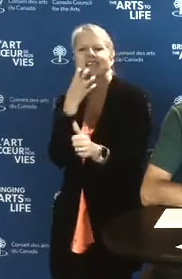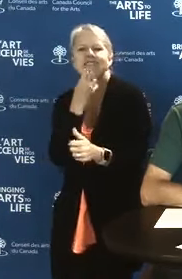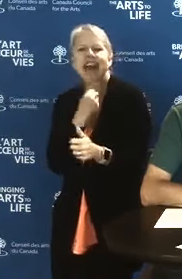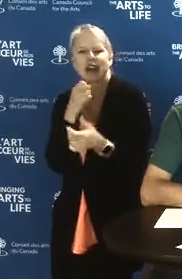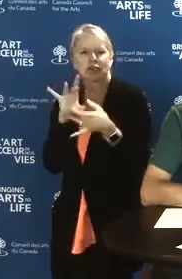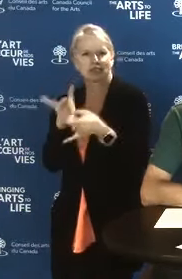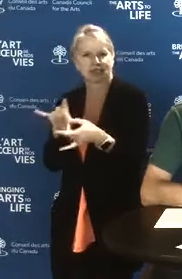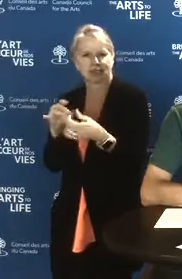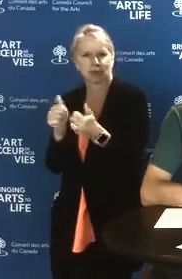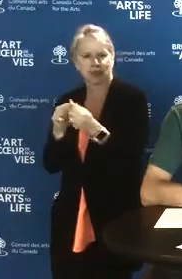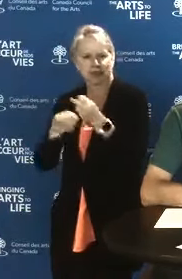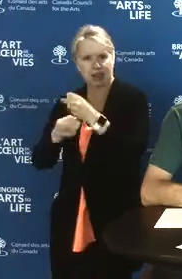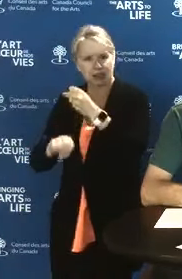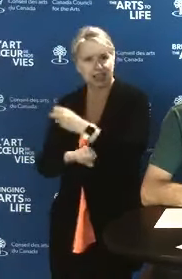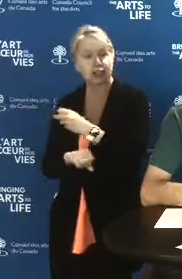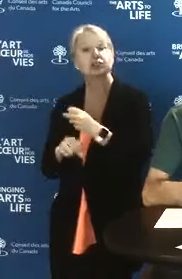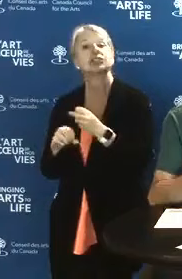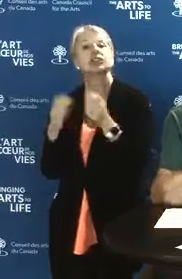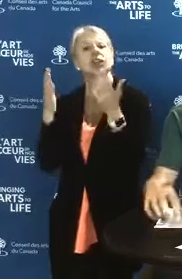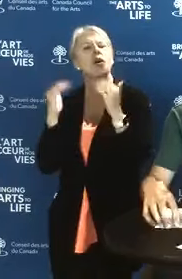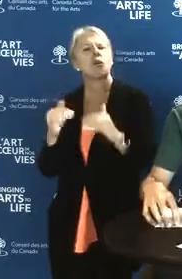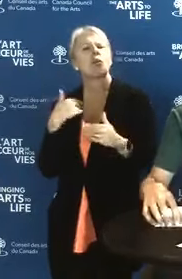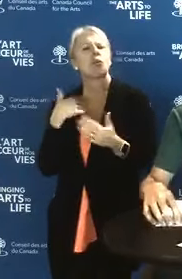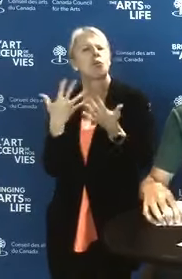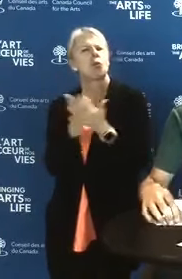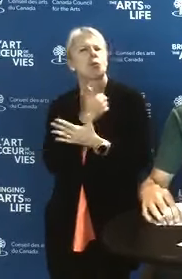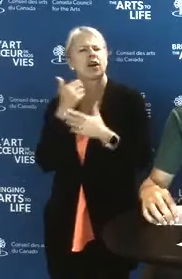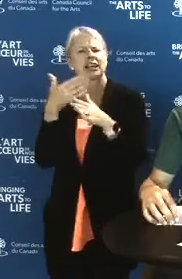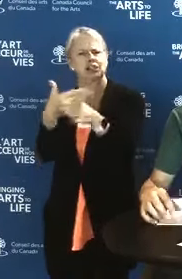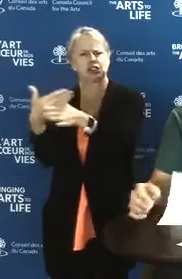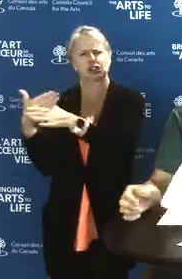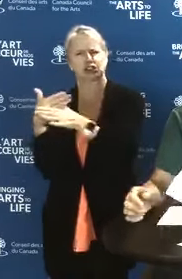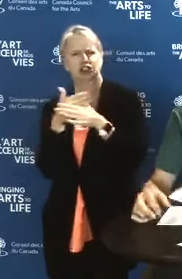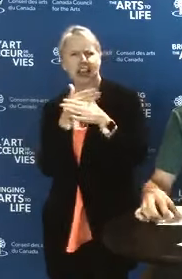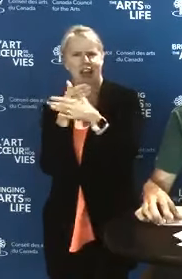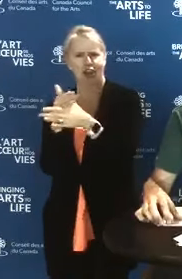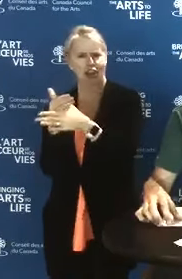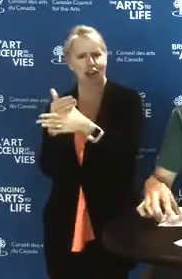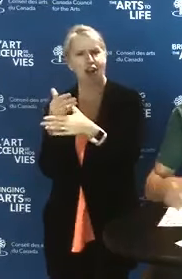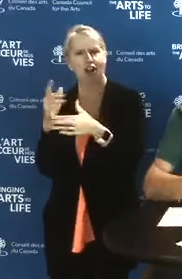Now, let's share a little bit more about the three components of the fund itself.